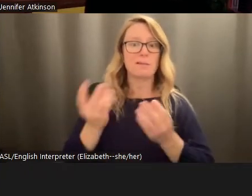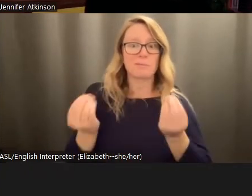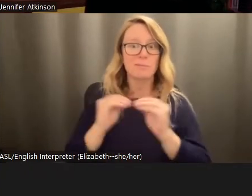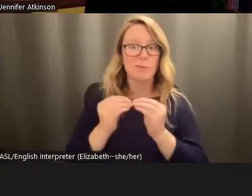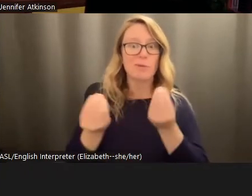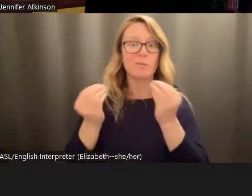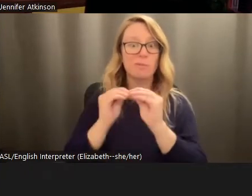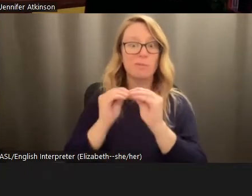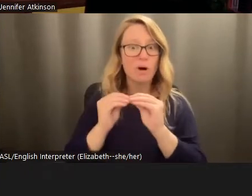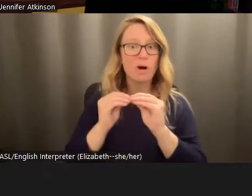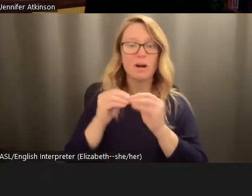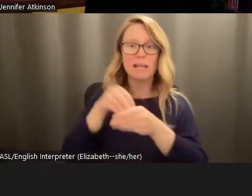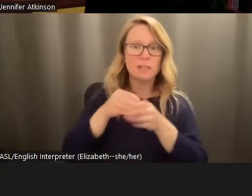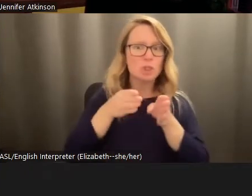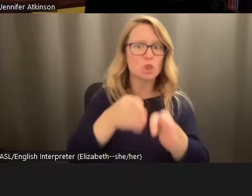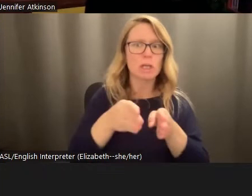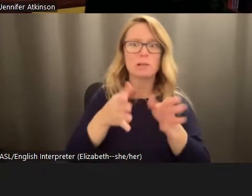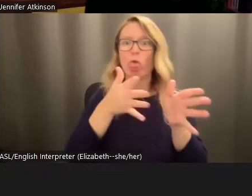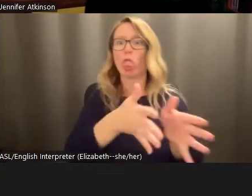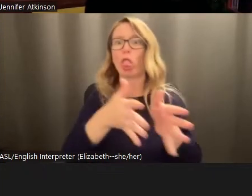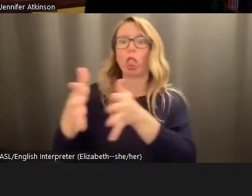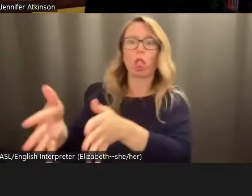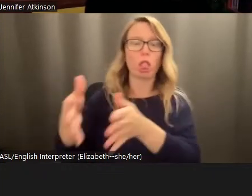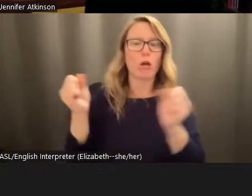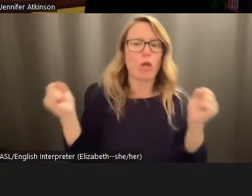on the streets in this cold, or in the summertime in this heat.